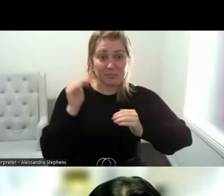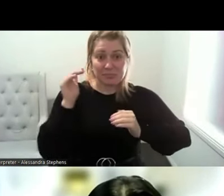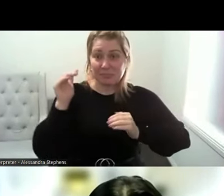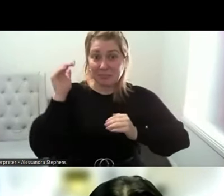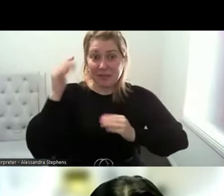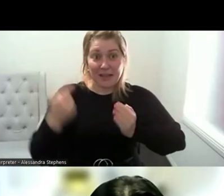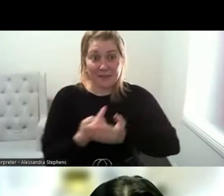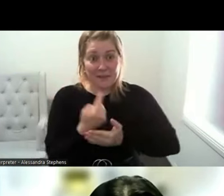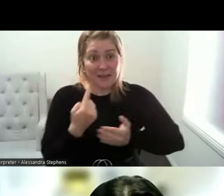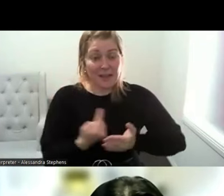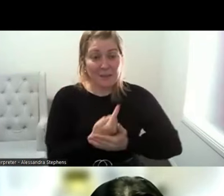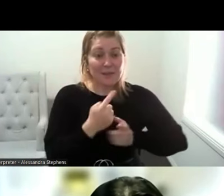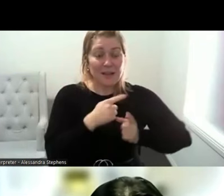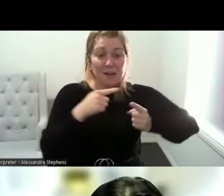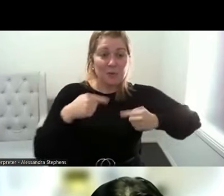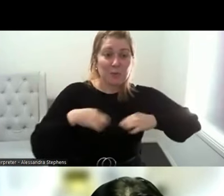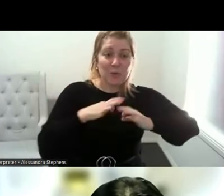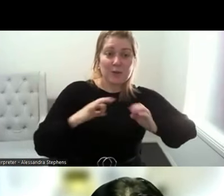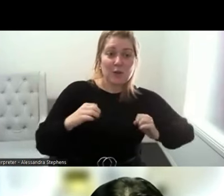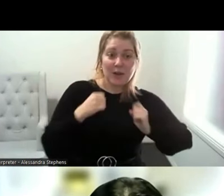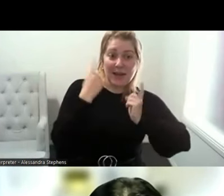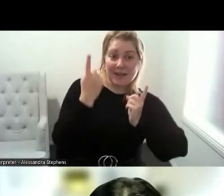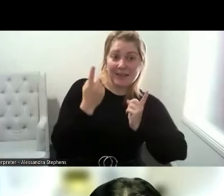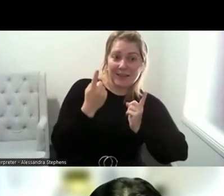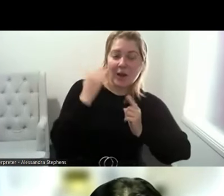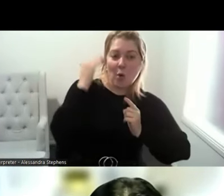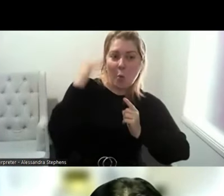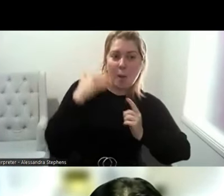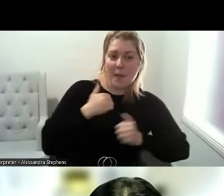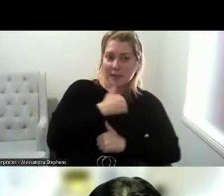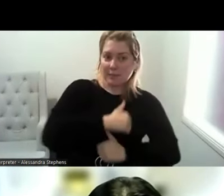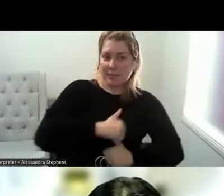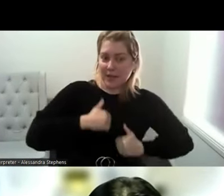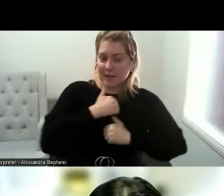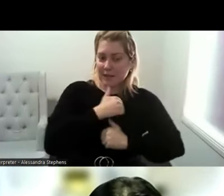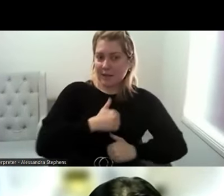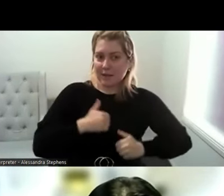women's pleasure. We have Most of our sex education comes from porn. Unfortunately,